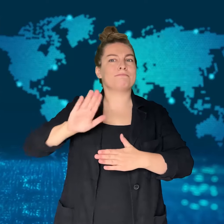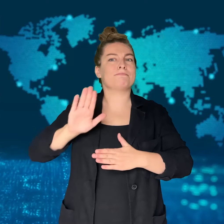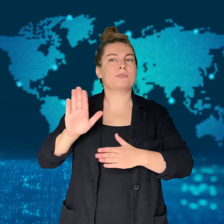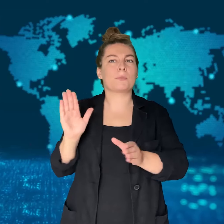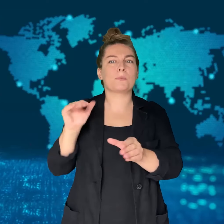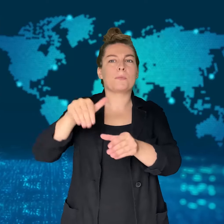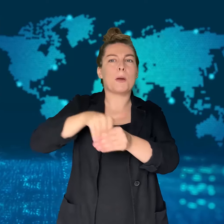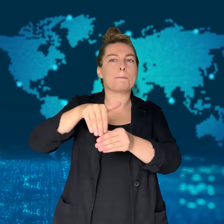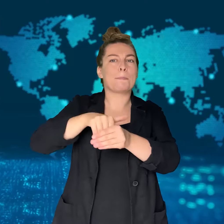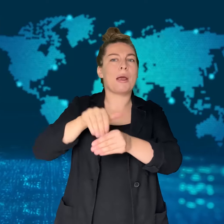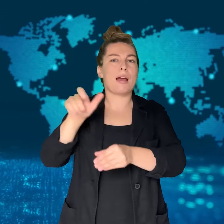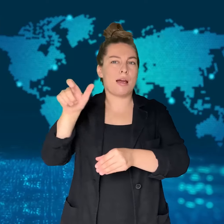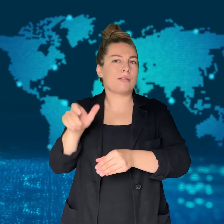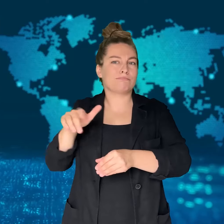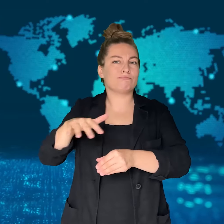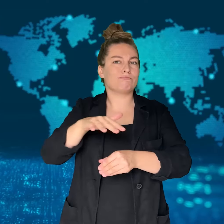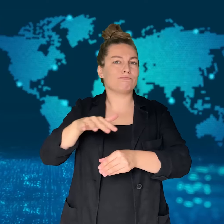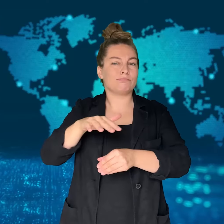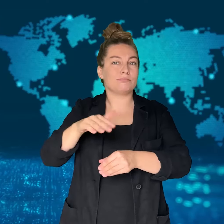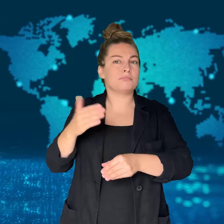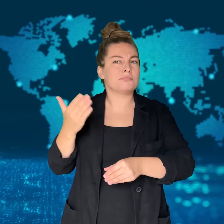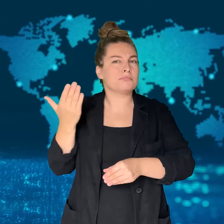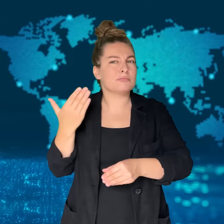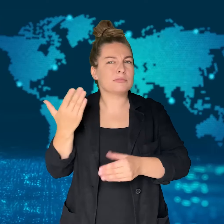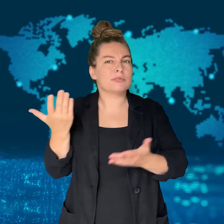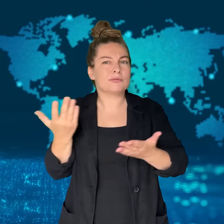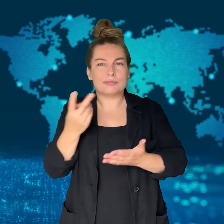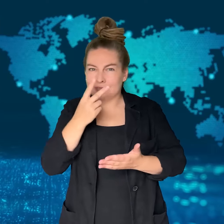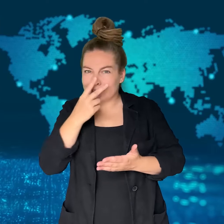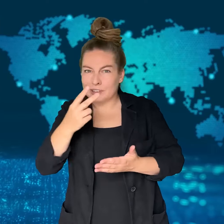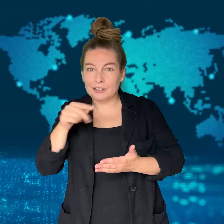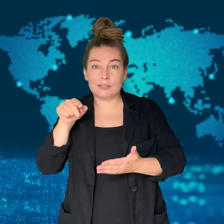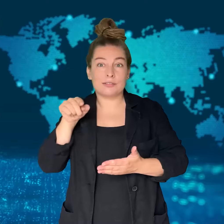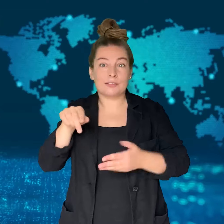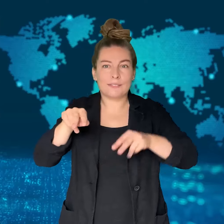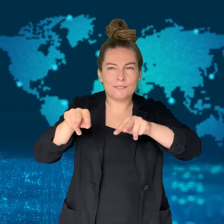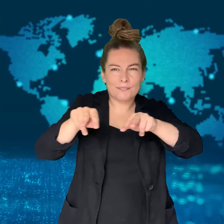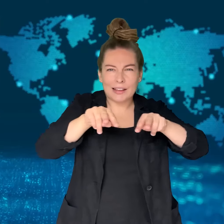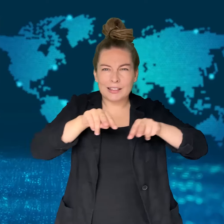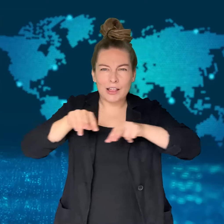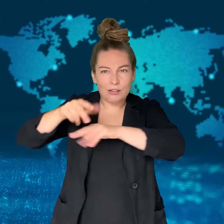the public who was at the airport. Vinton was last seen on